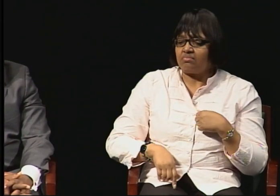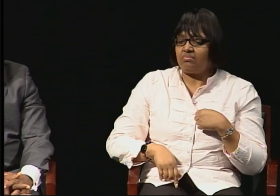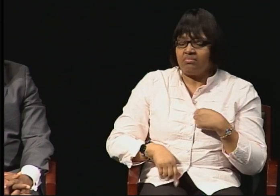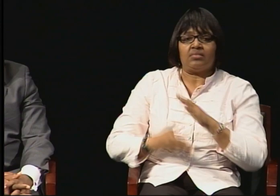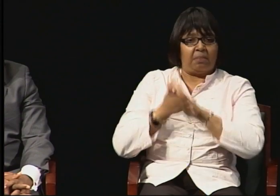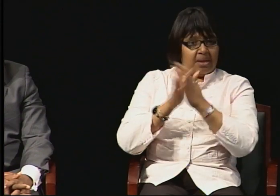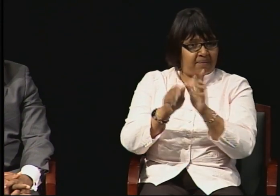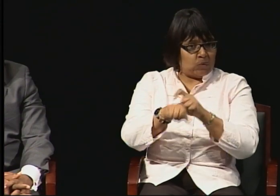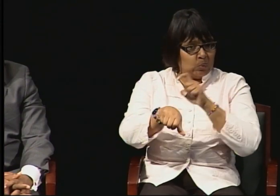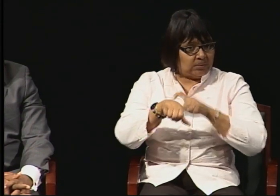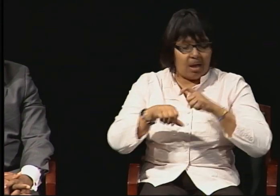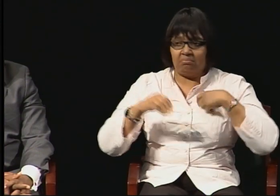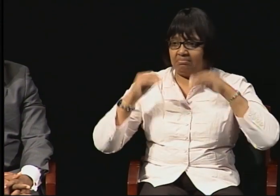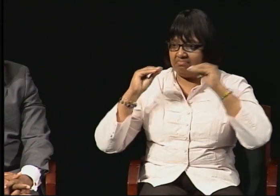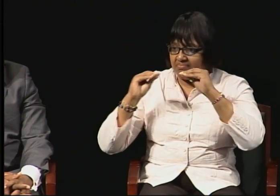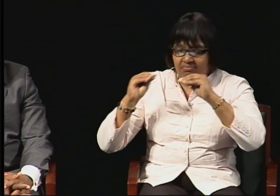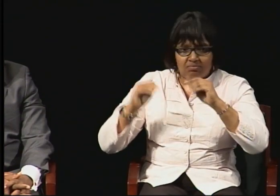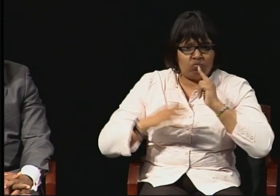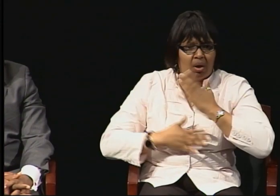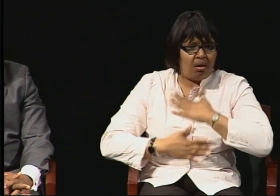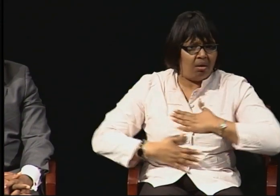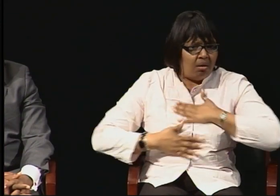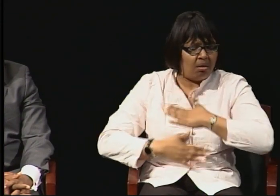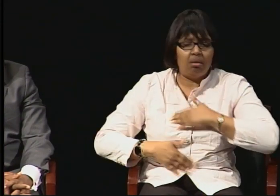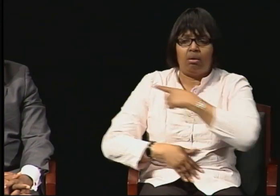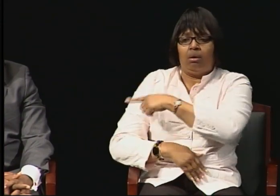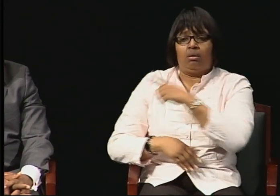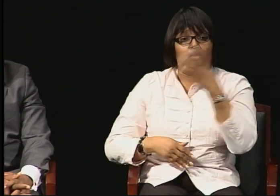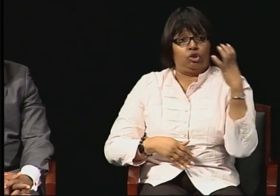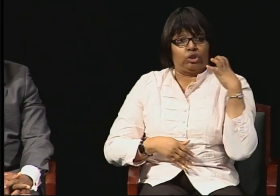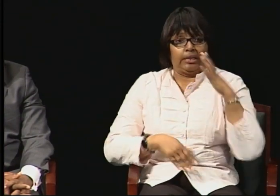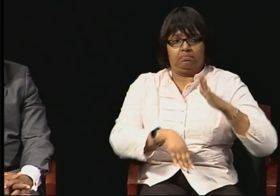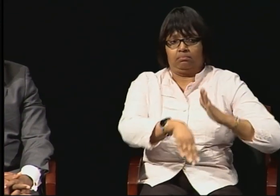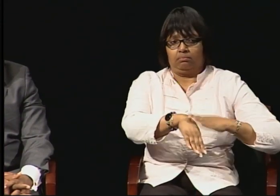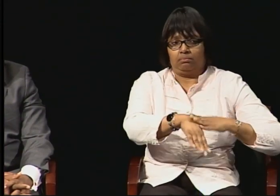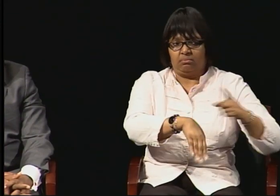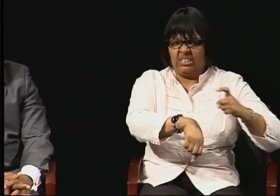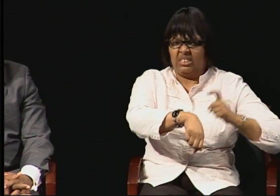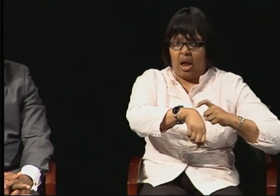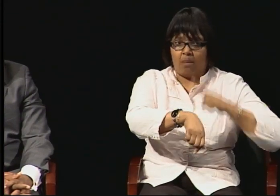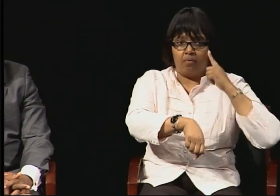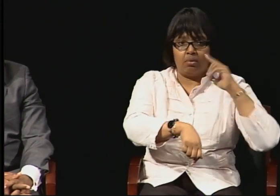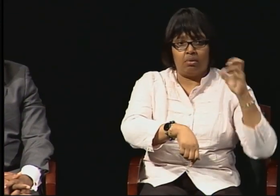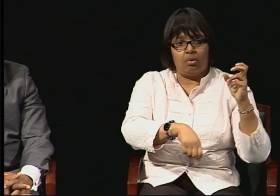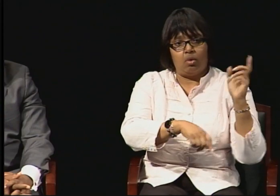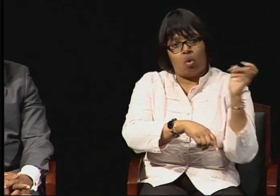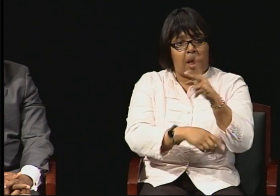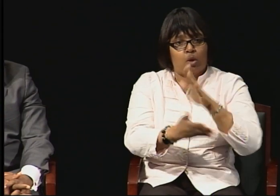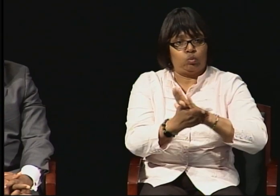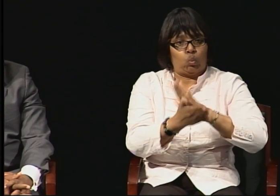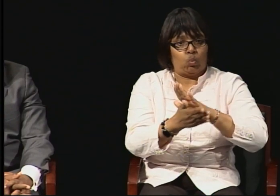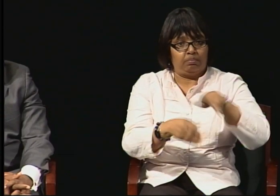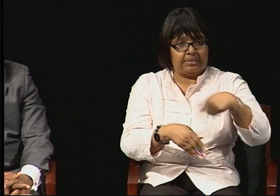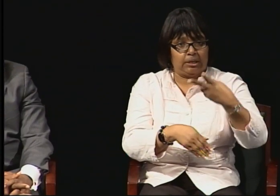And I started teaching. And then my Chair encouraged me to start taking some doctoral courses.